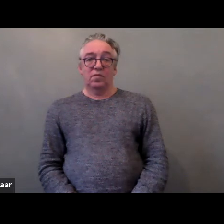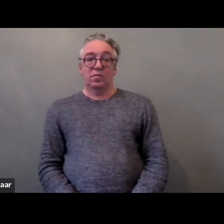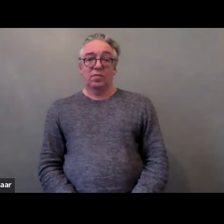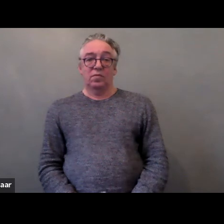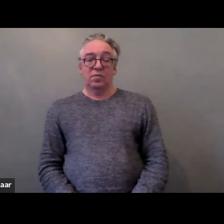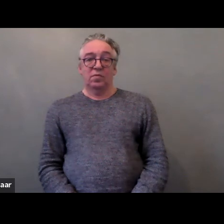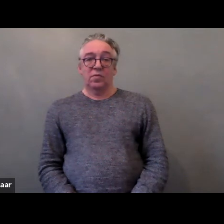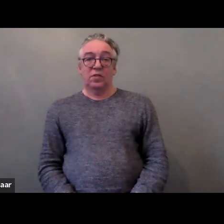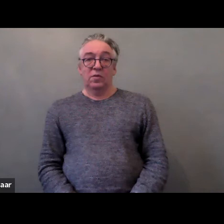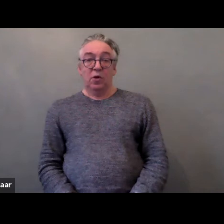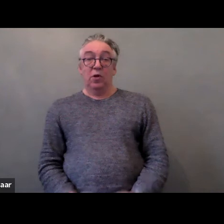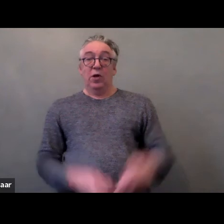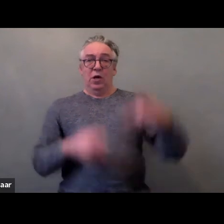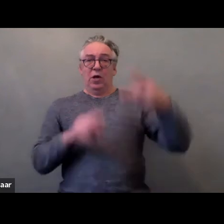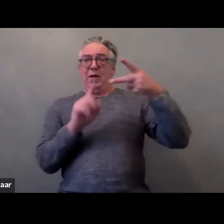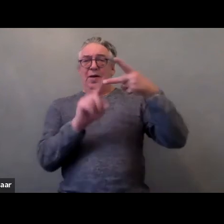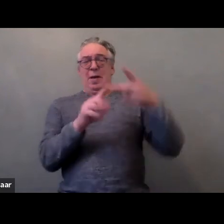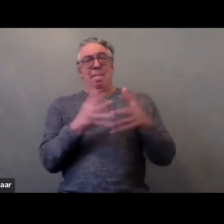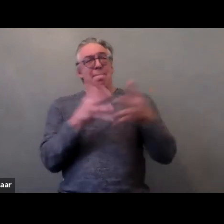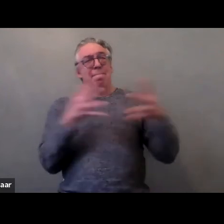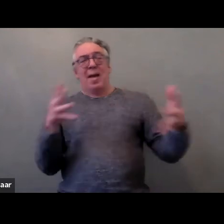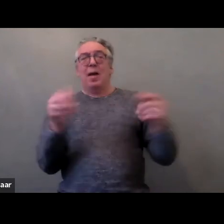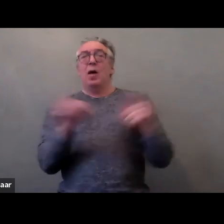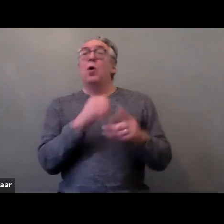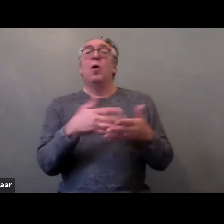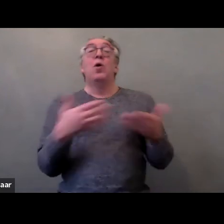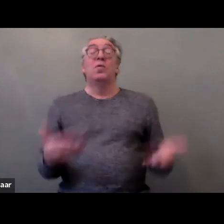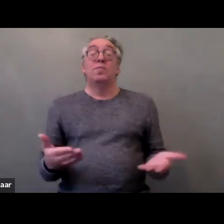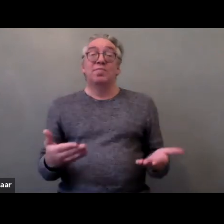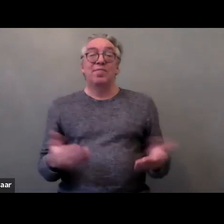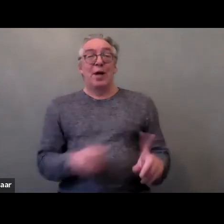Second, the lack of trust towards people with intellectual disabilities